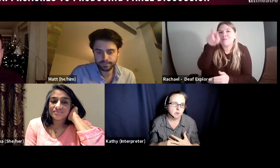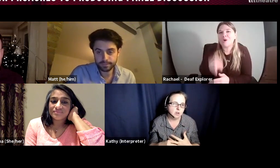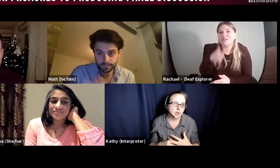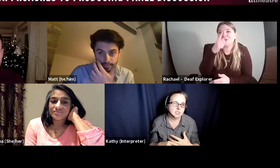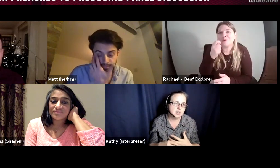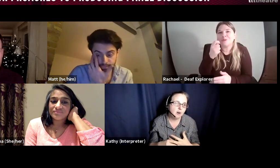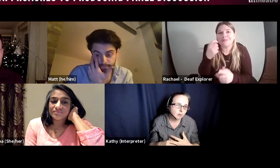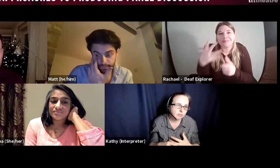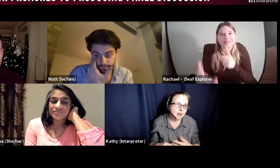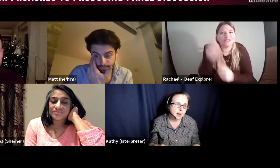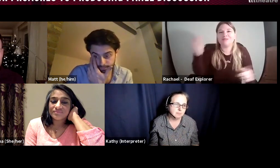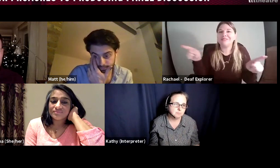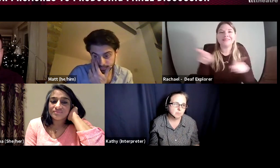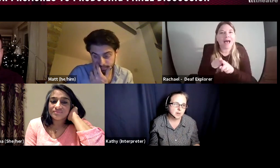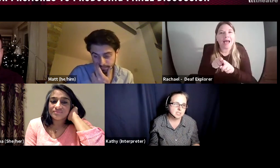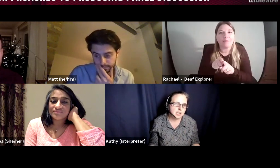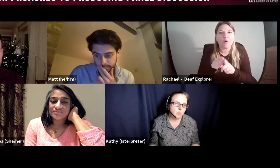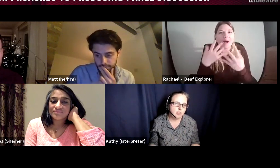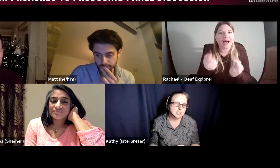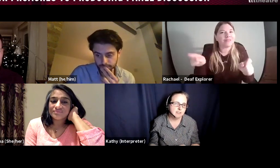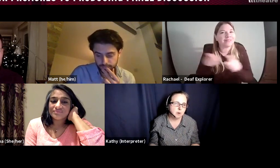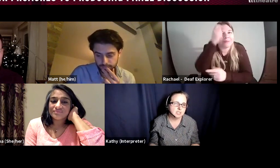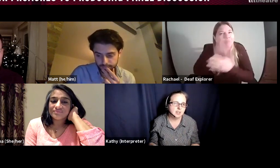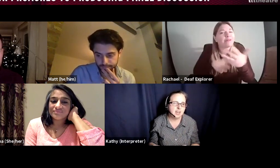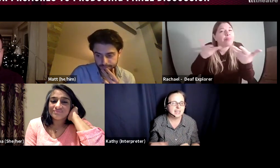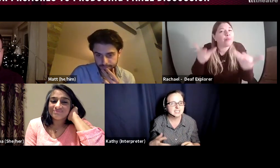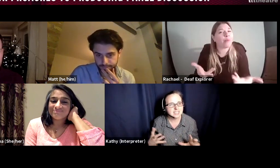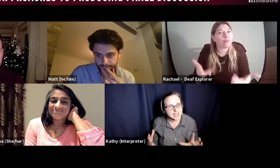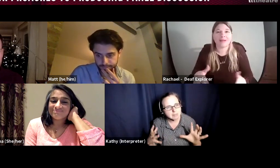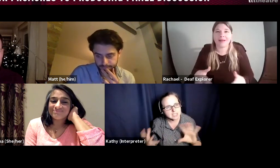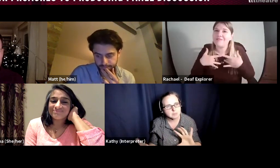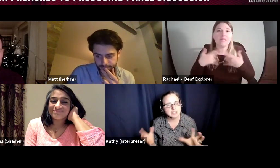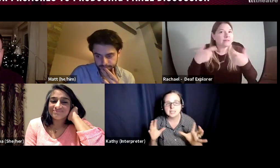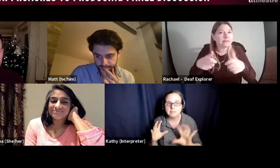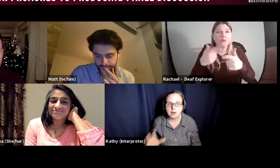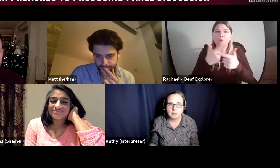not going to solve, but whether a deaf person could get that same experience, at the moment